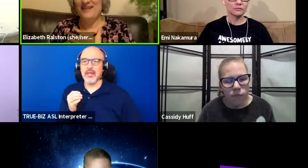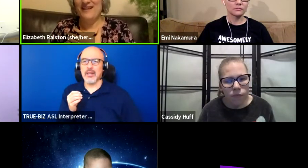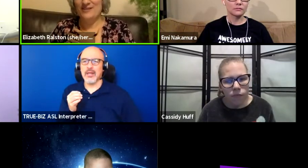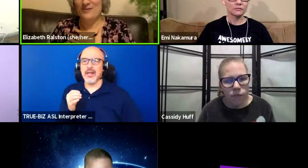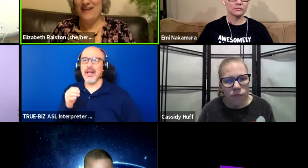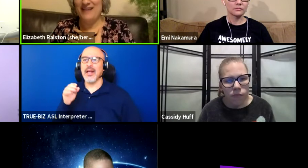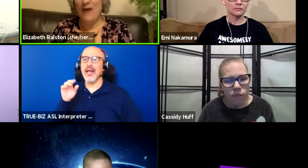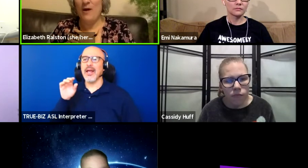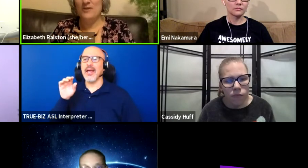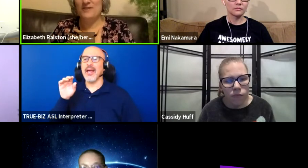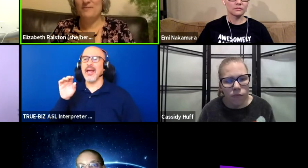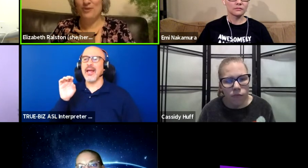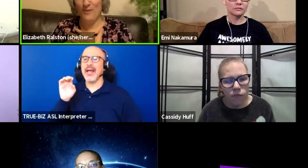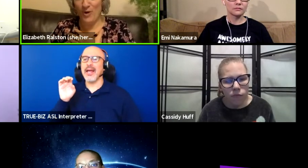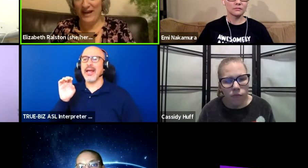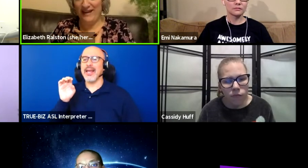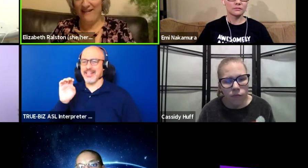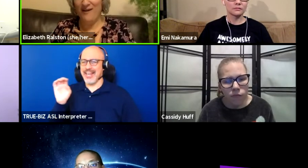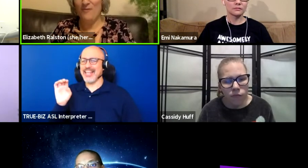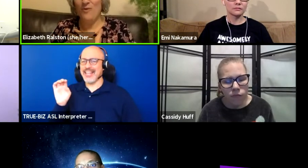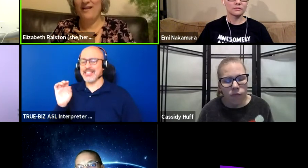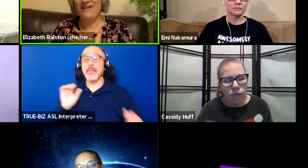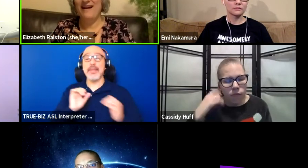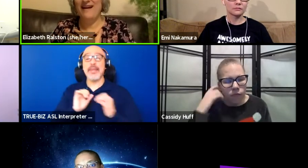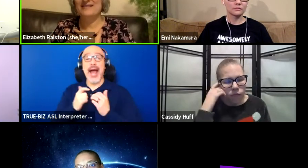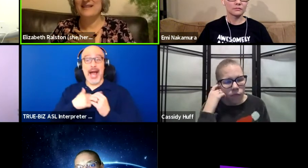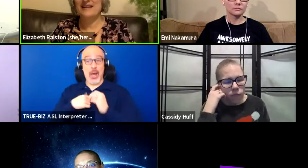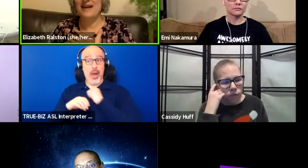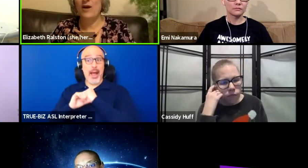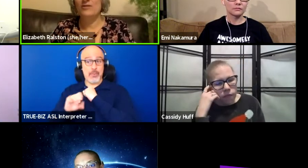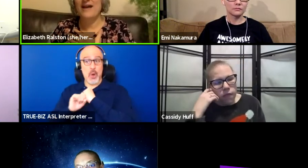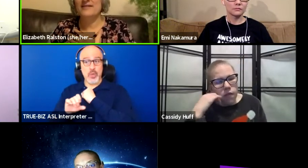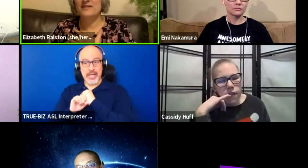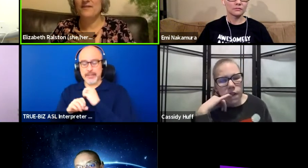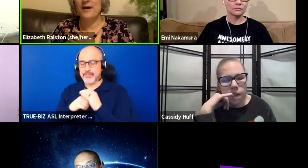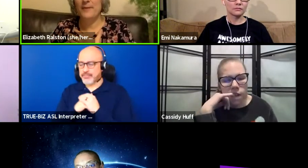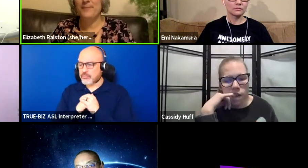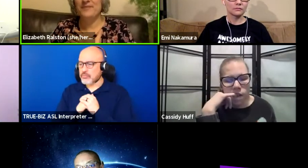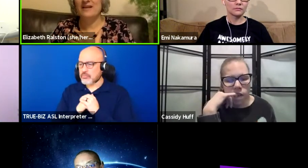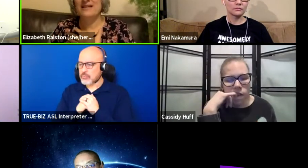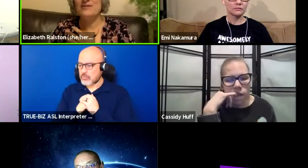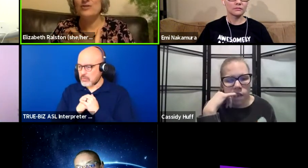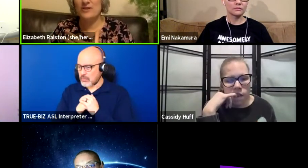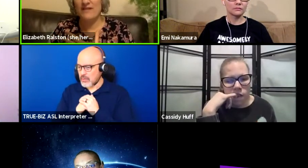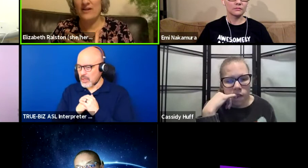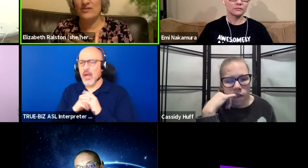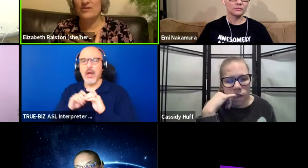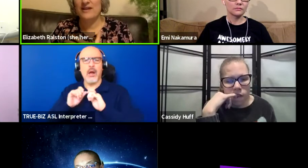Yeah, you asked how I was promoting. Well, I sent out lots of e-newsletters